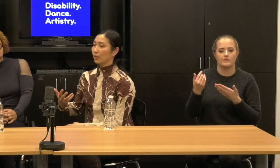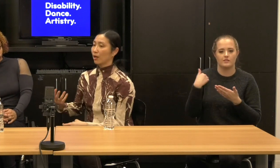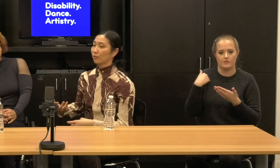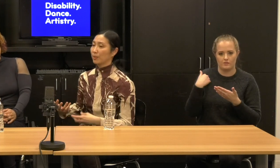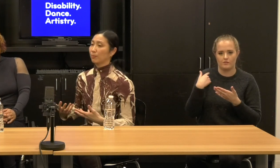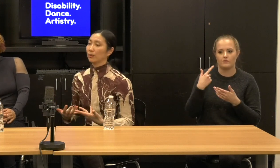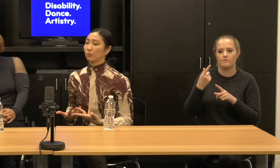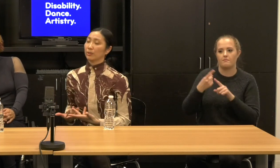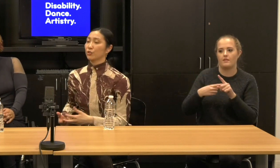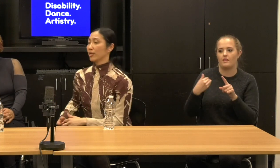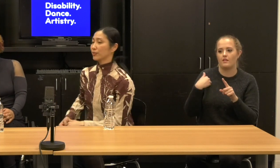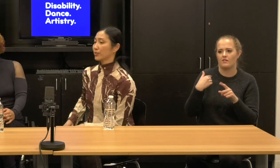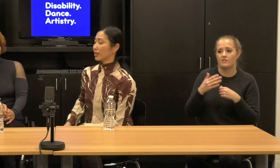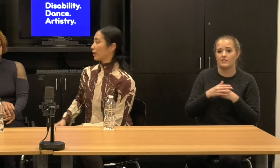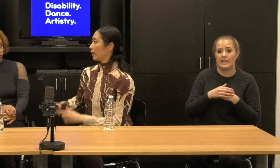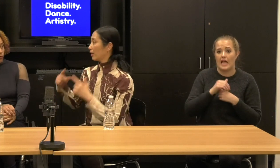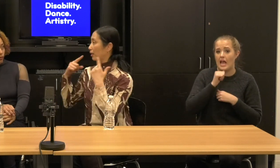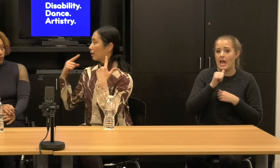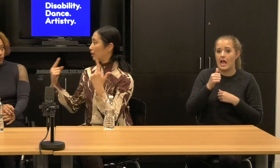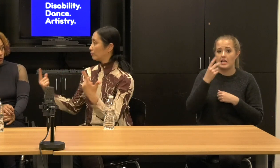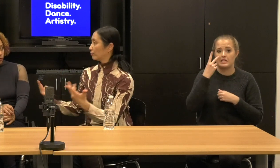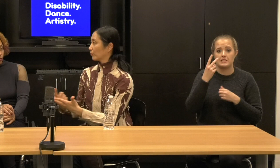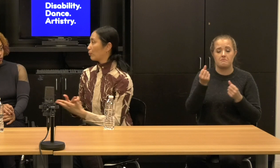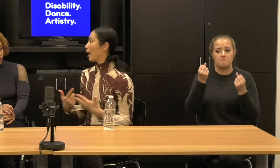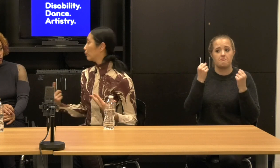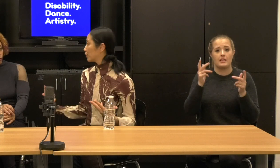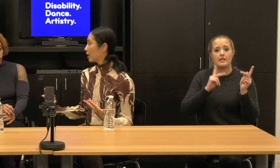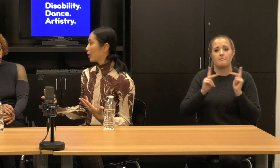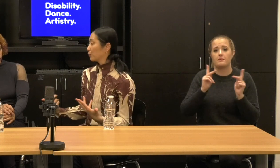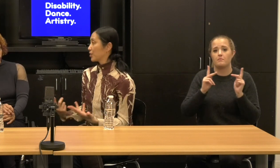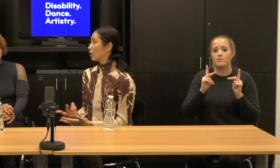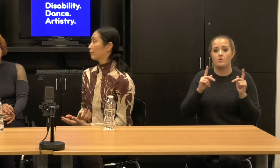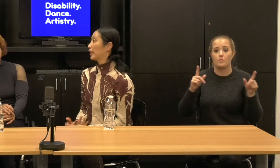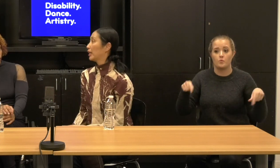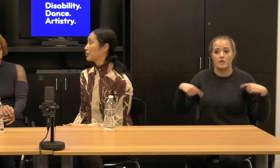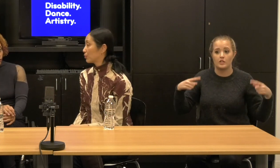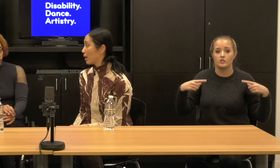a lot of people in wheelchairs around. I don't see a lot of kids around.